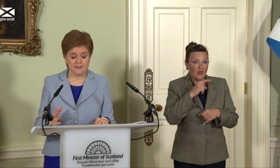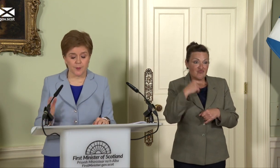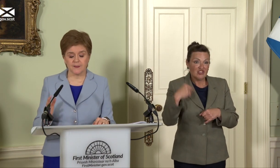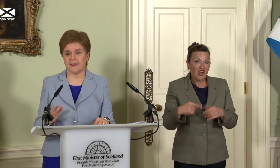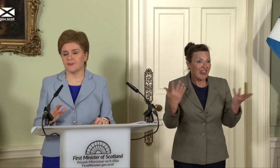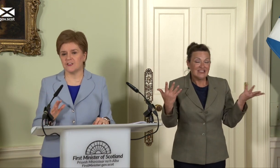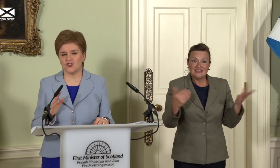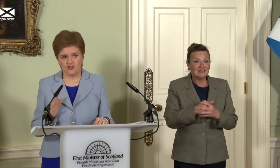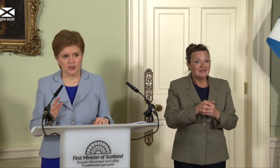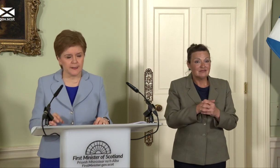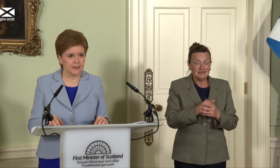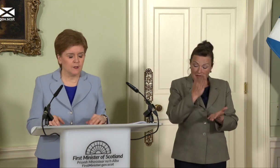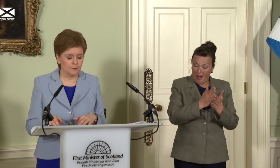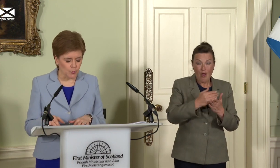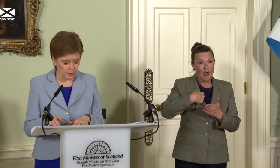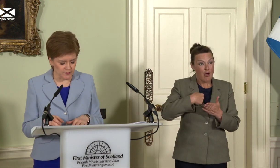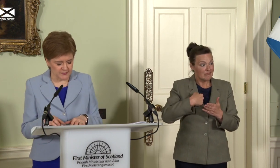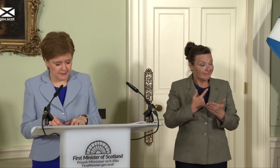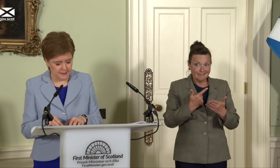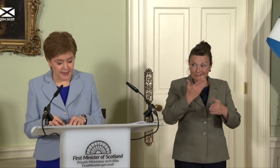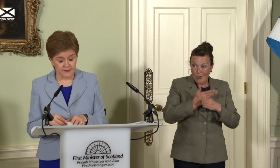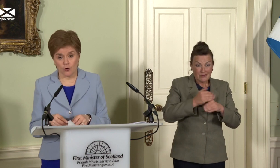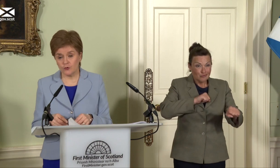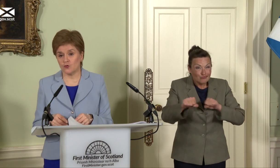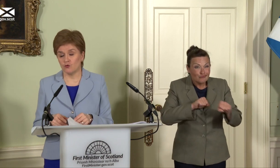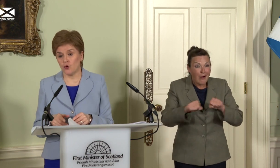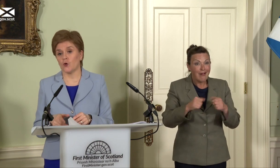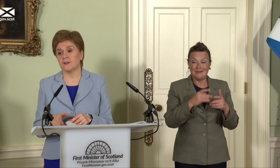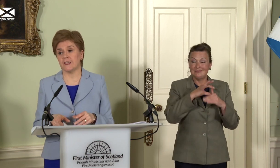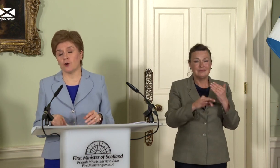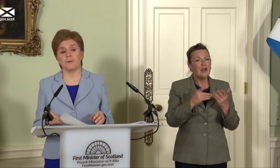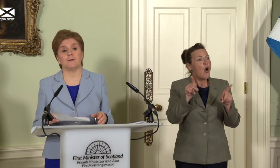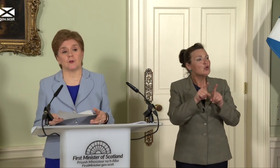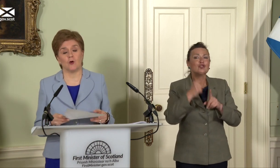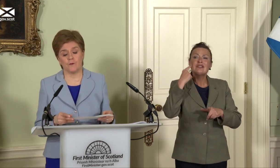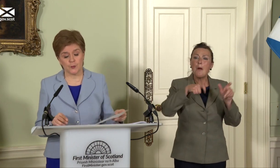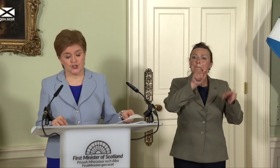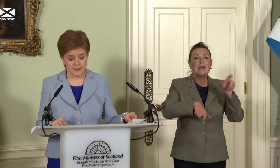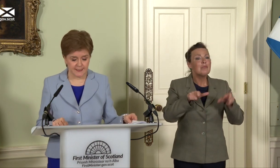and public services struggling for workers. It has also robbed young people of opportunity.